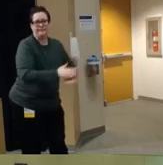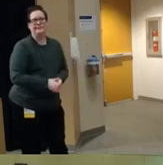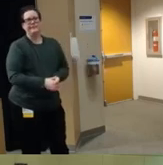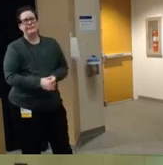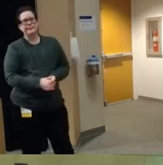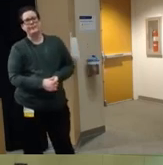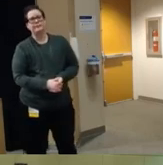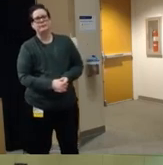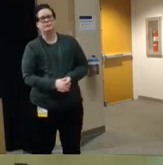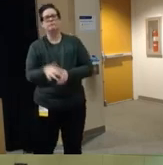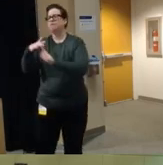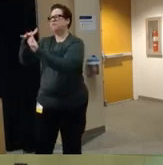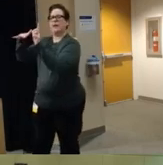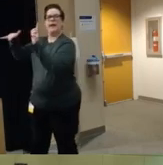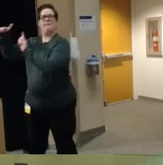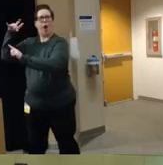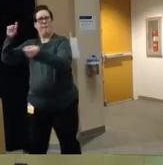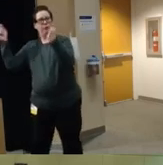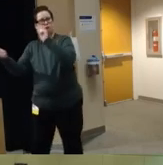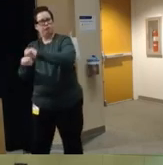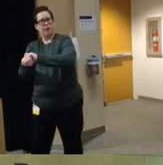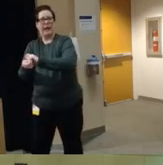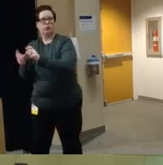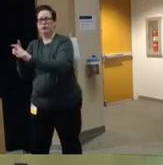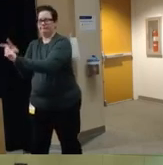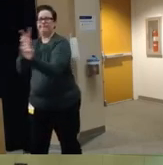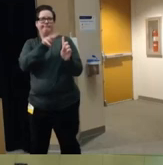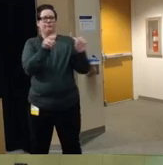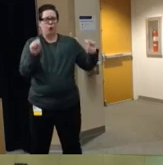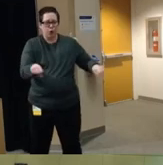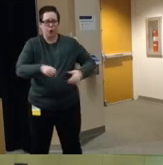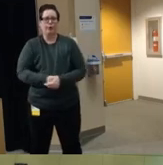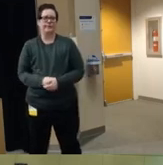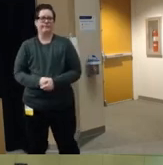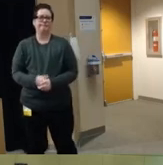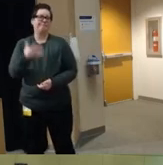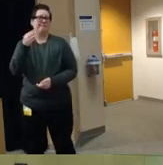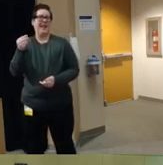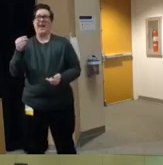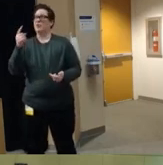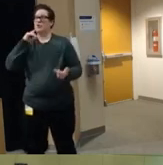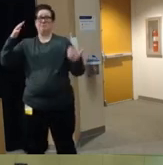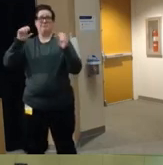um environmental changes um could happen as well as well as um societal pressure um to prevent